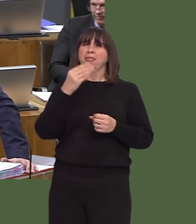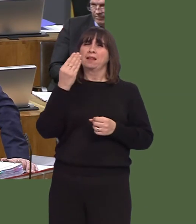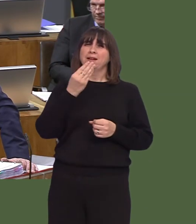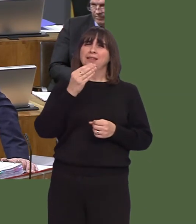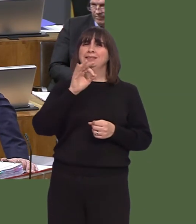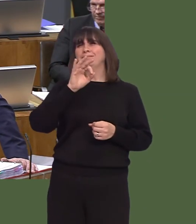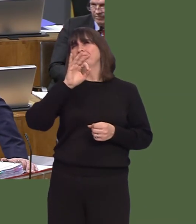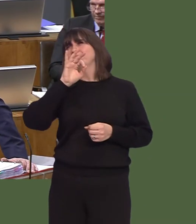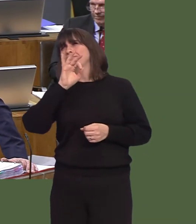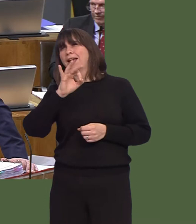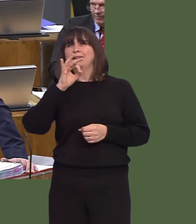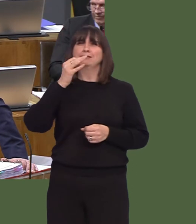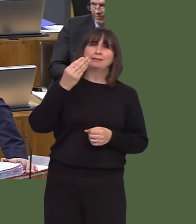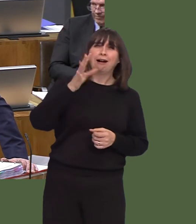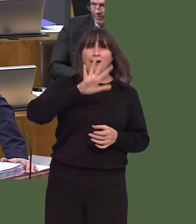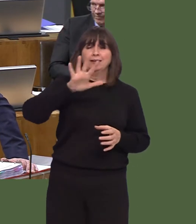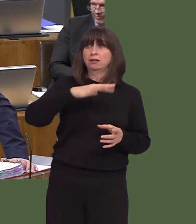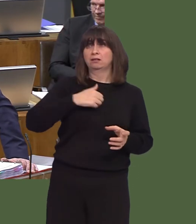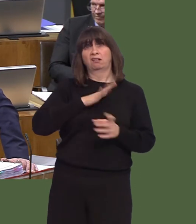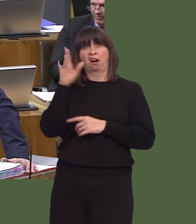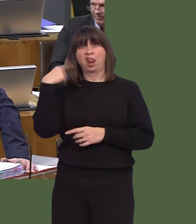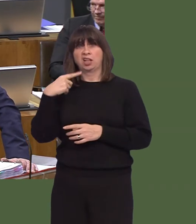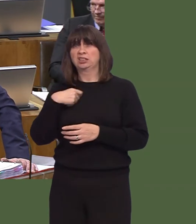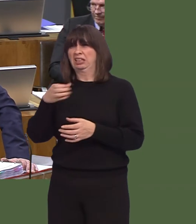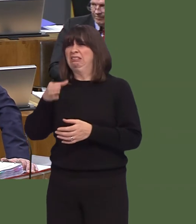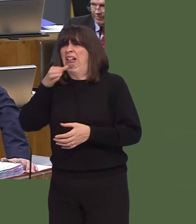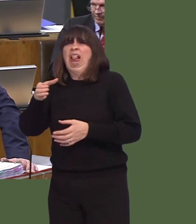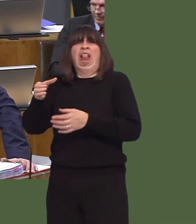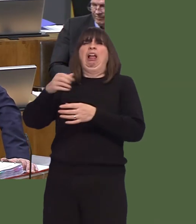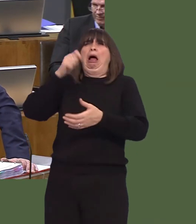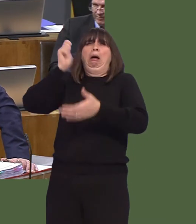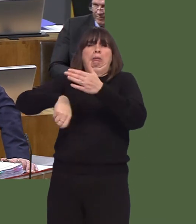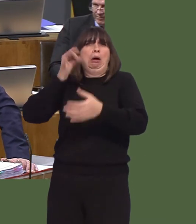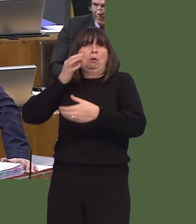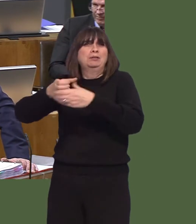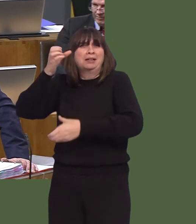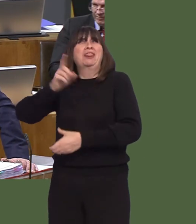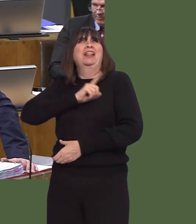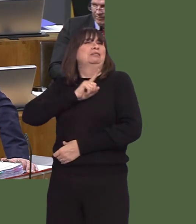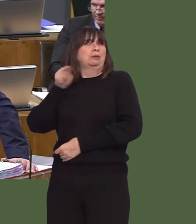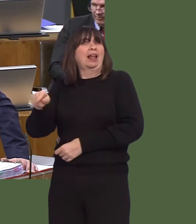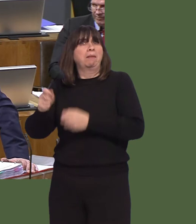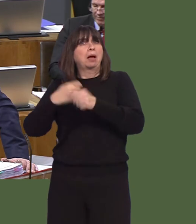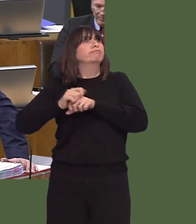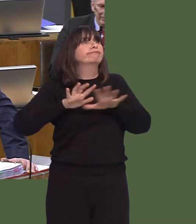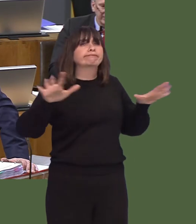were drinking bottled water, given the quality of the water that was there, certainly at the time. But I think that is an idea that's worth looking at.